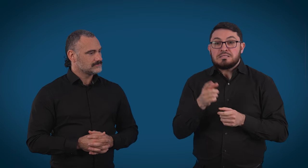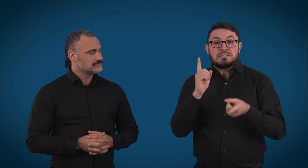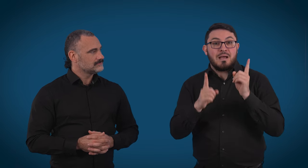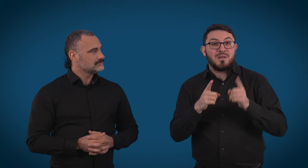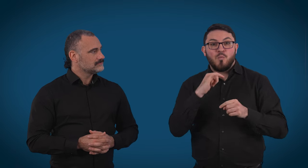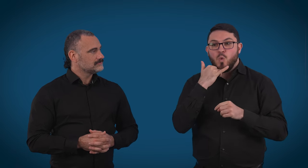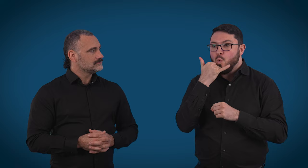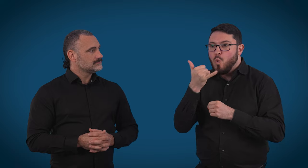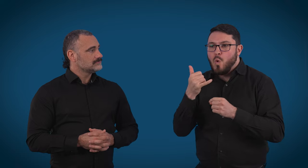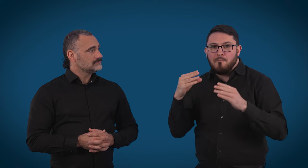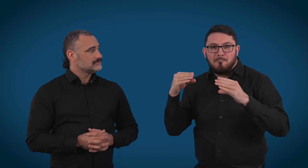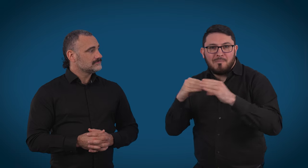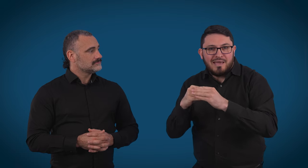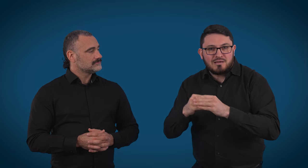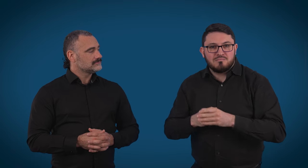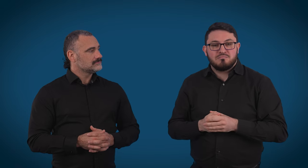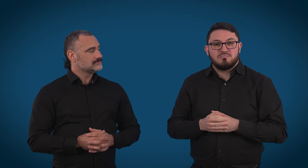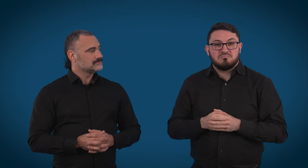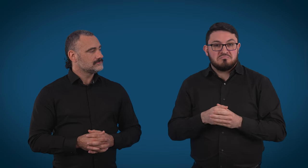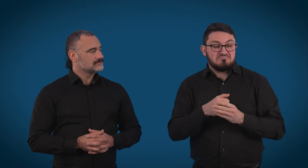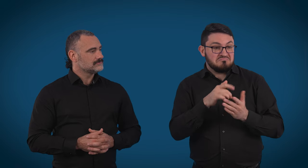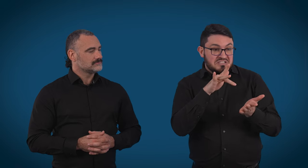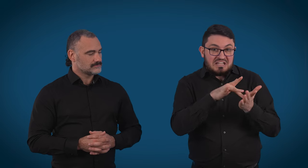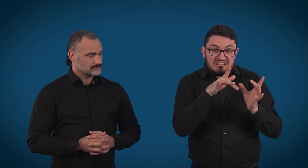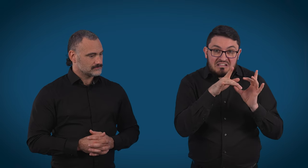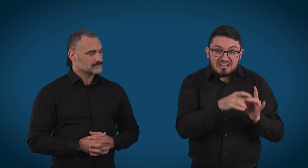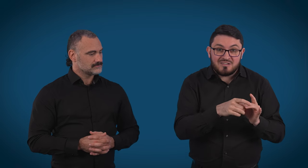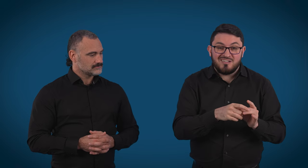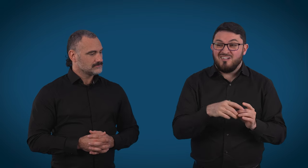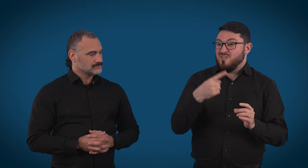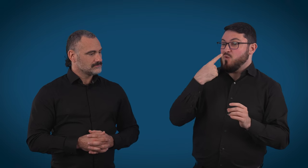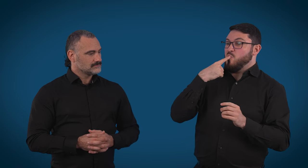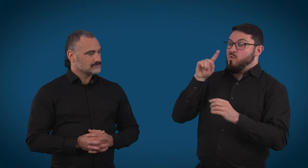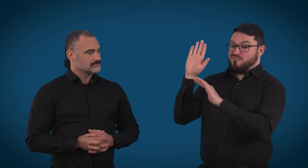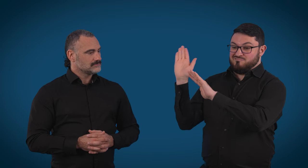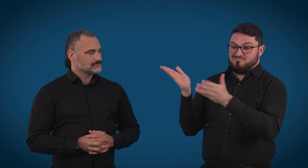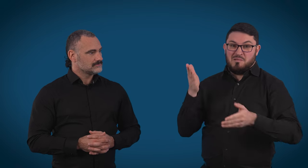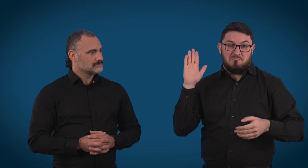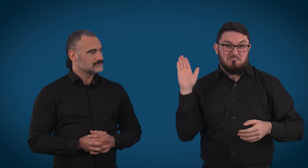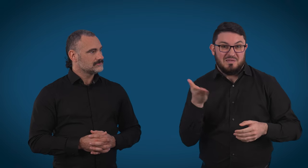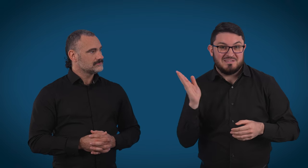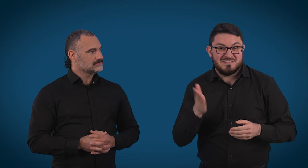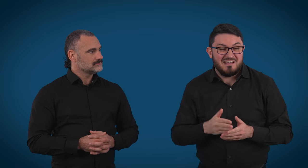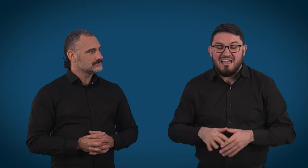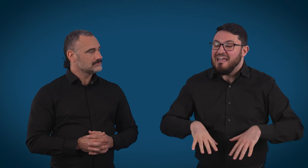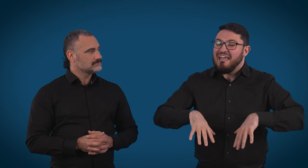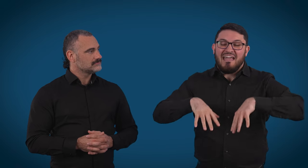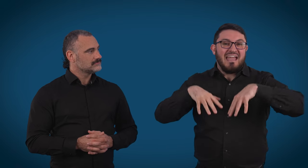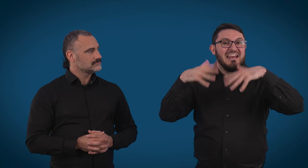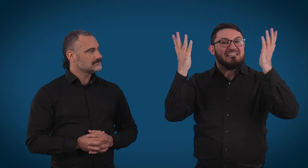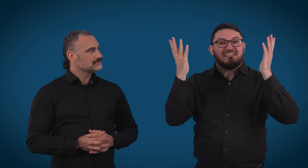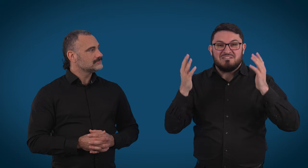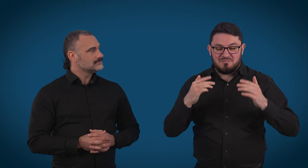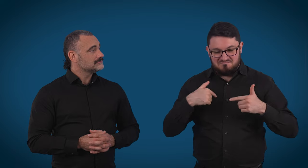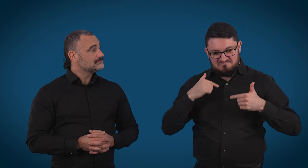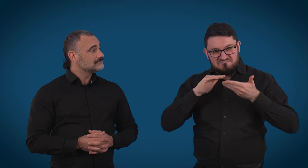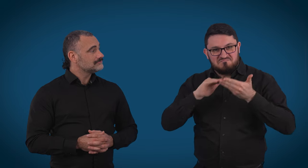call to their bank or possibly Centrelink, or even ordering a pizza, family and friends, or anything in between. We're here to help.